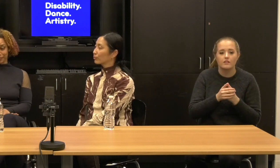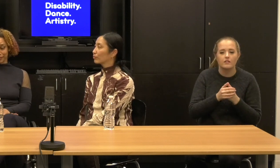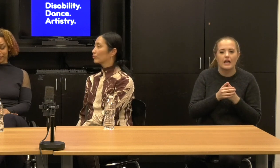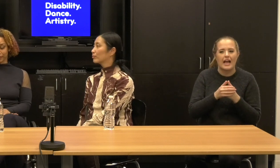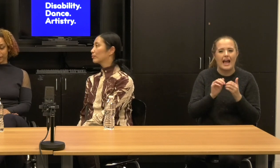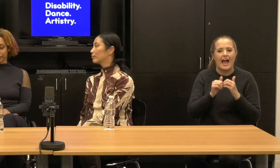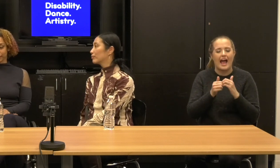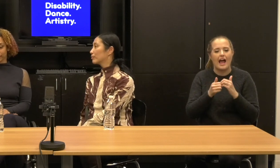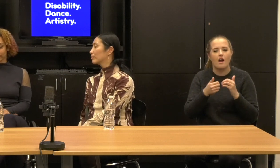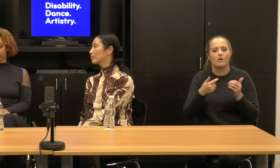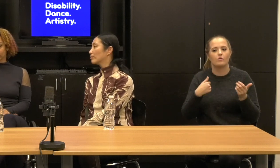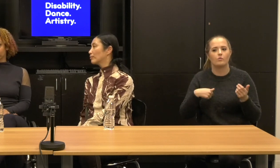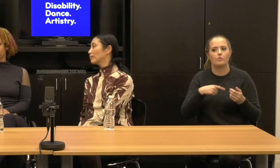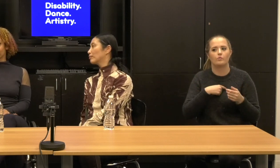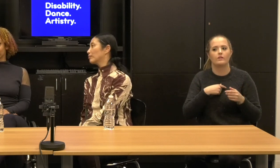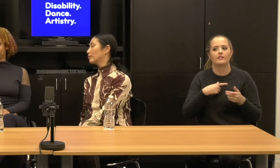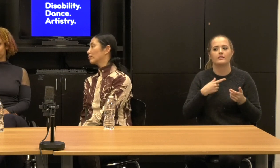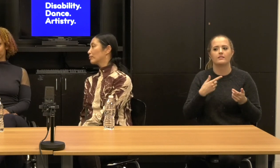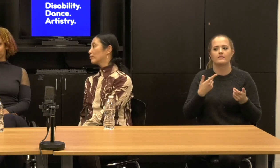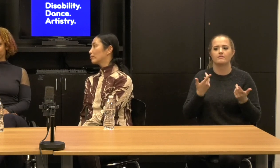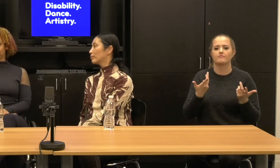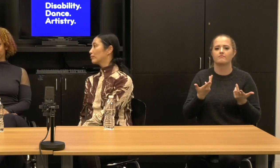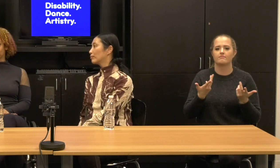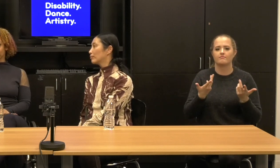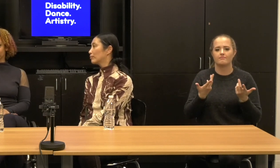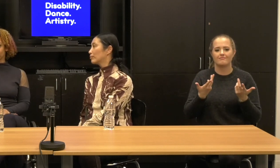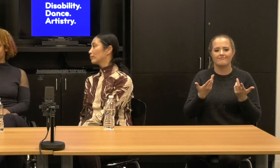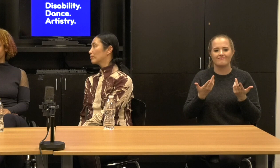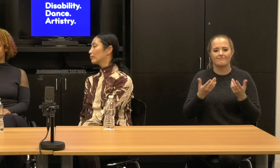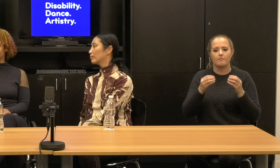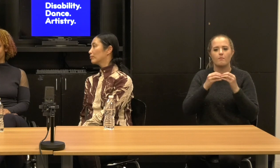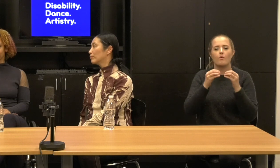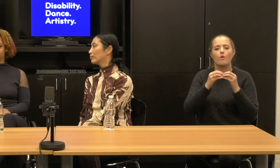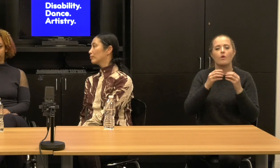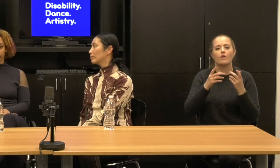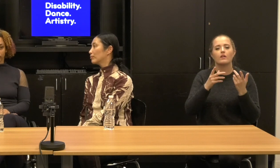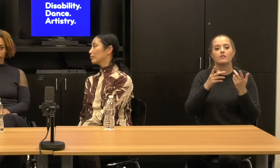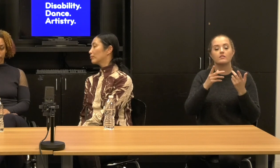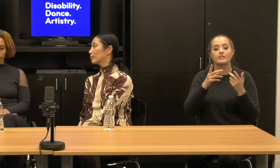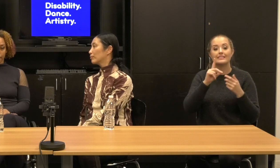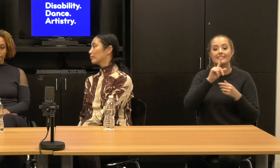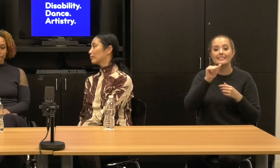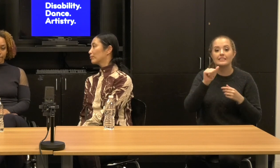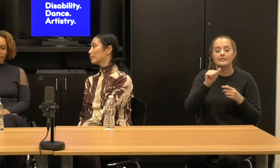How do we get, how do we get disability artists to be understood beyond the ways that you've